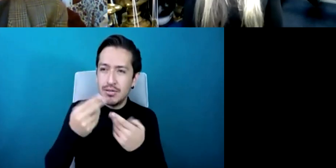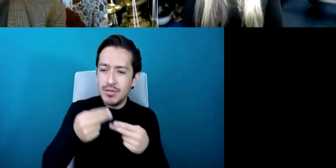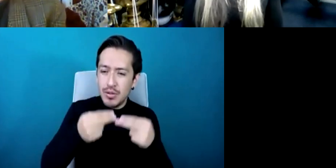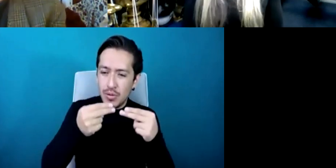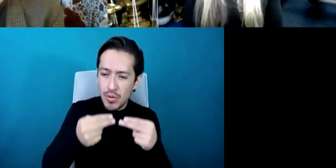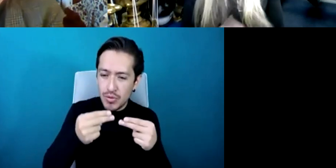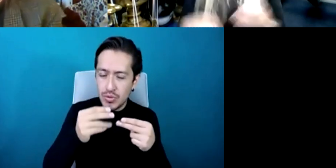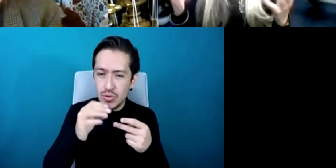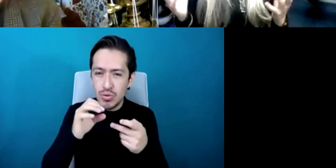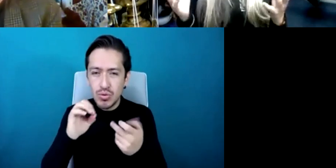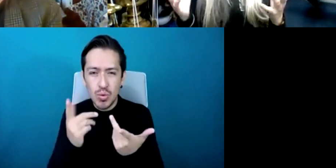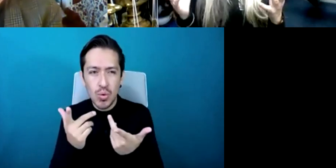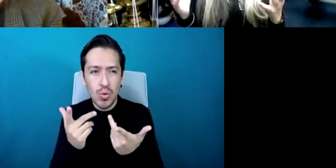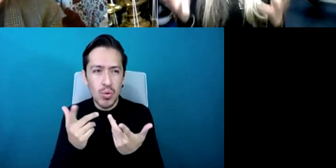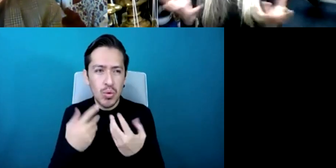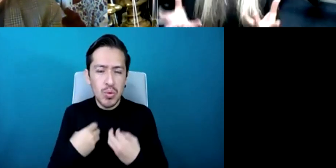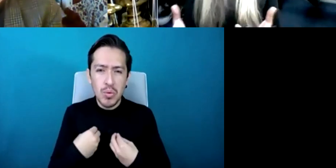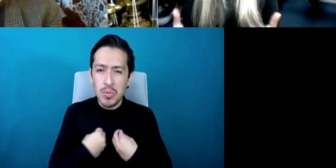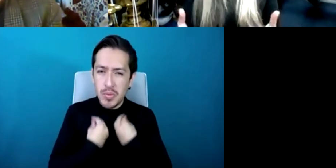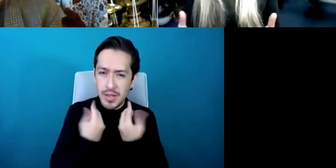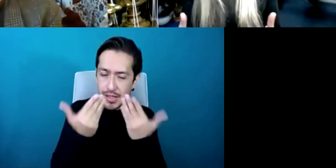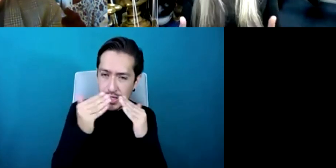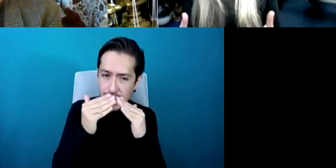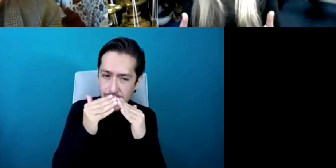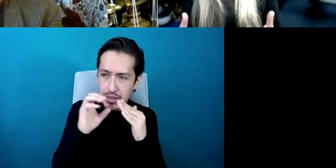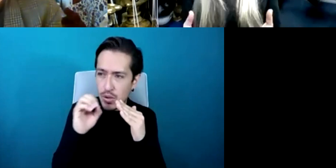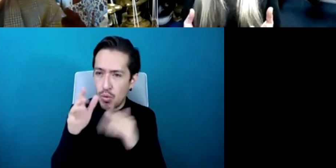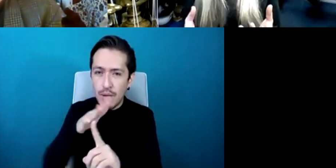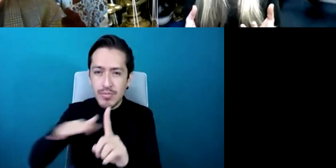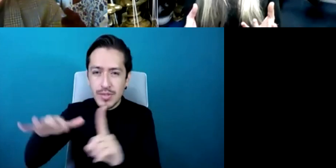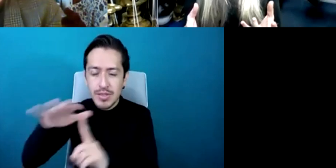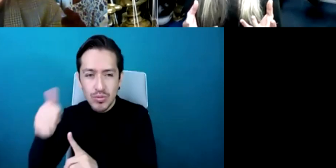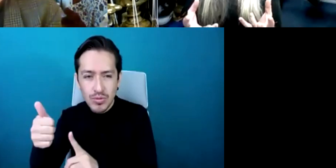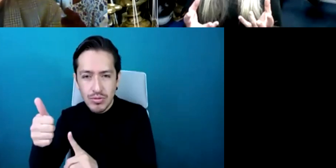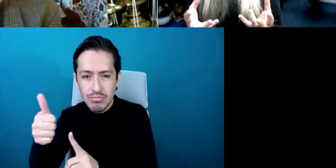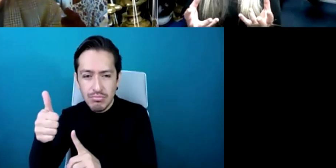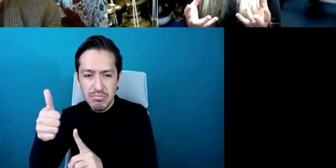any kind of environment it's to do with listening it really is I mean you can imagine